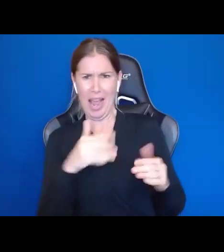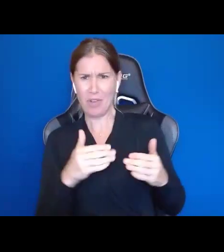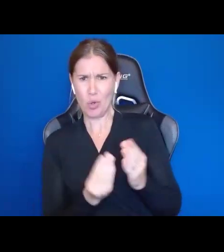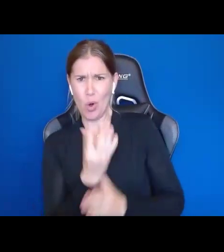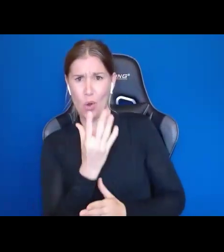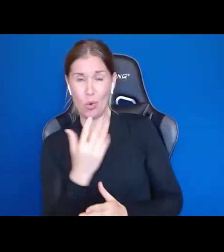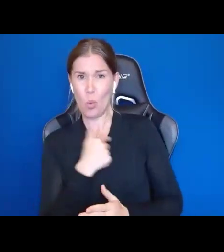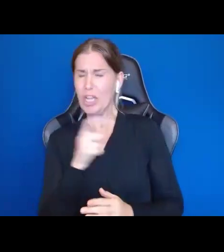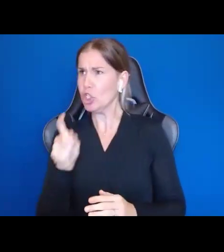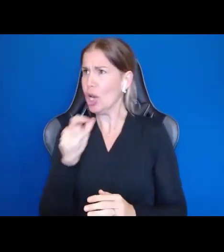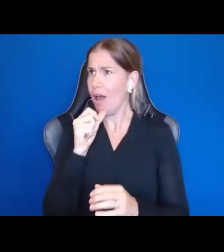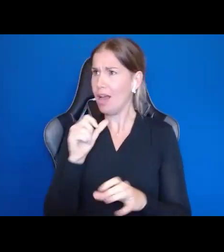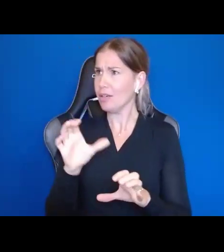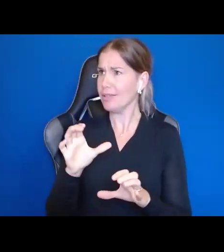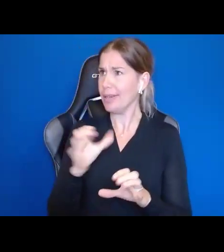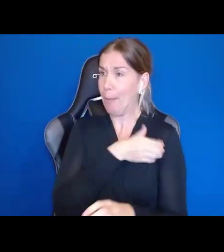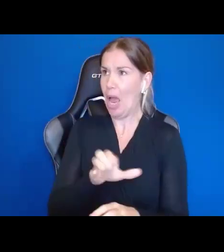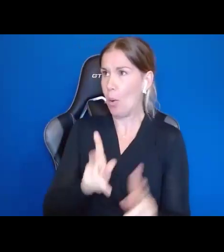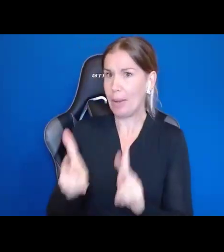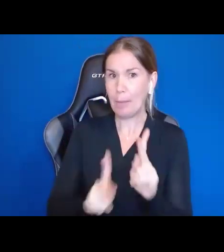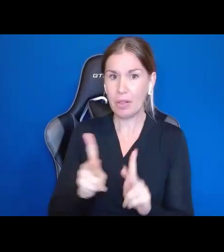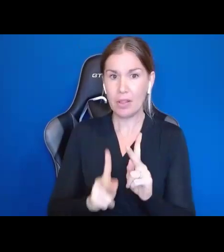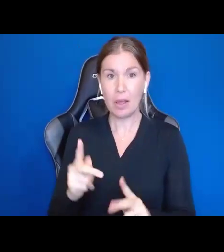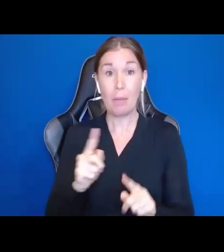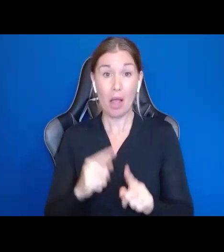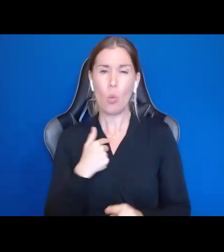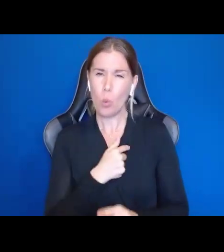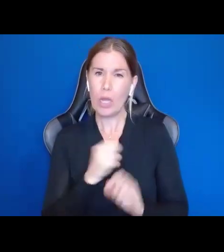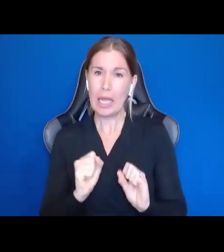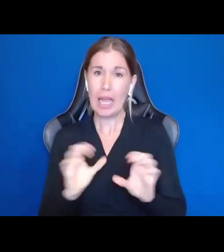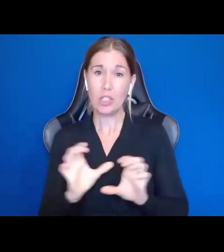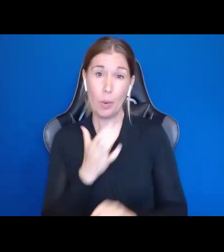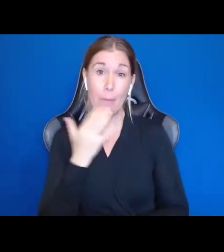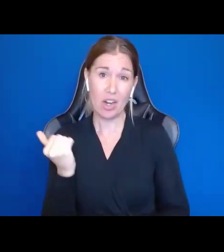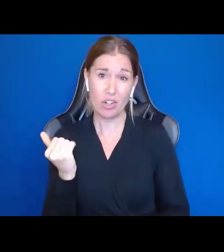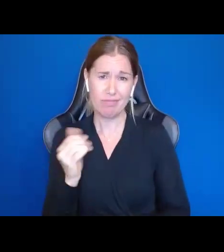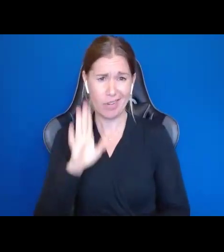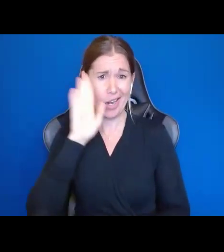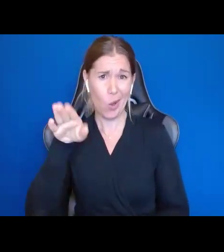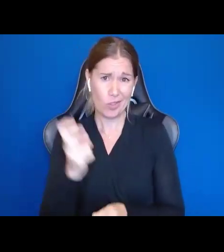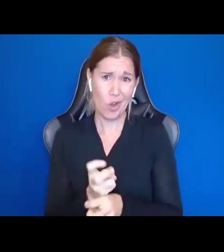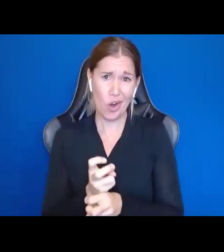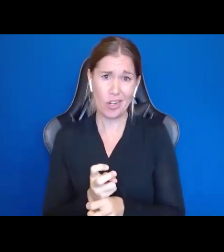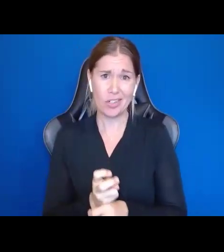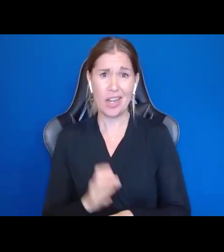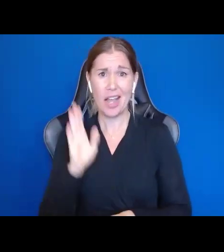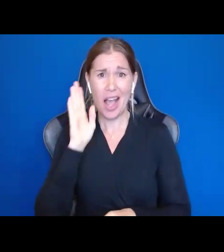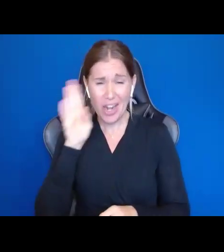ways and that we shouldn't empower people. We can do better. I know it is hard. I know it can be hard to